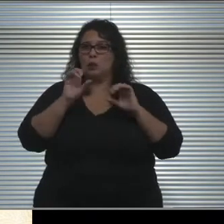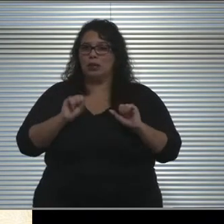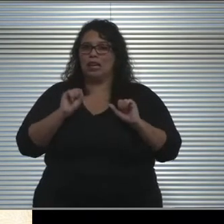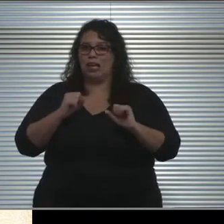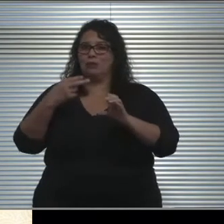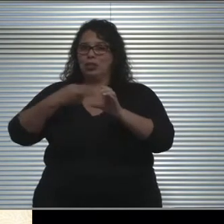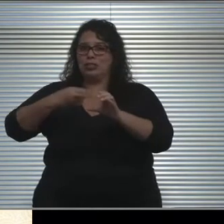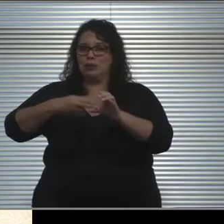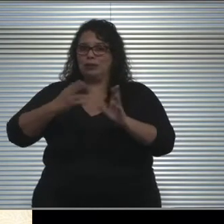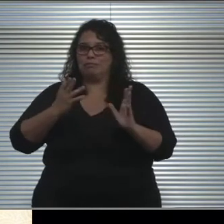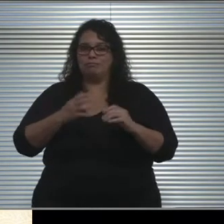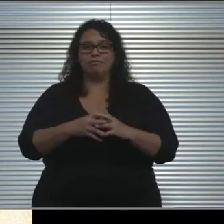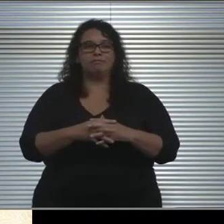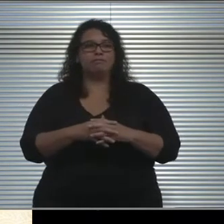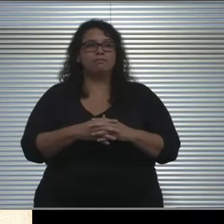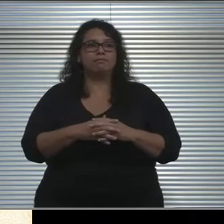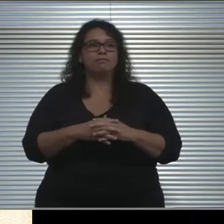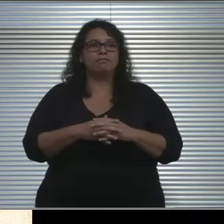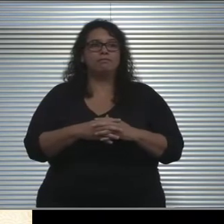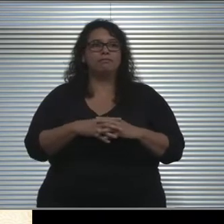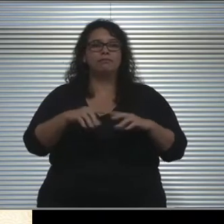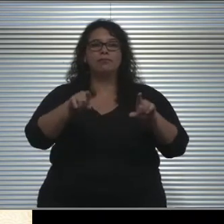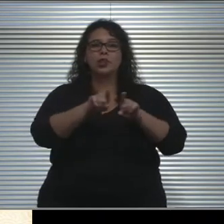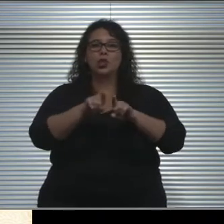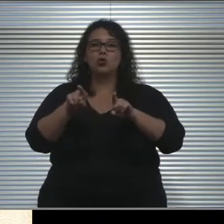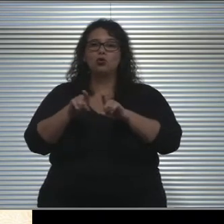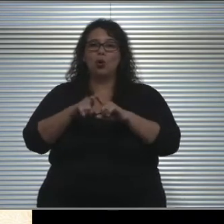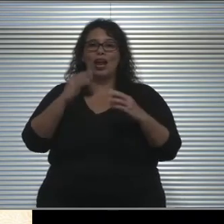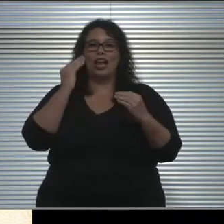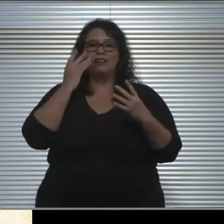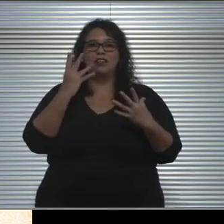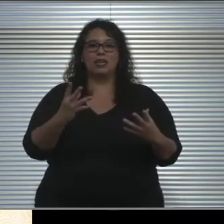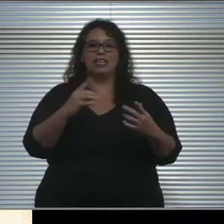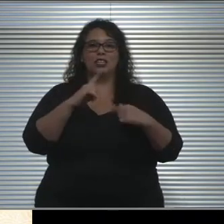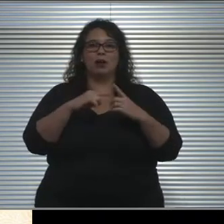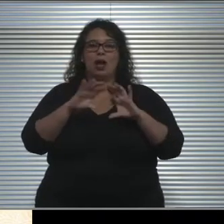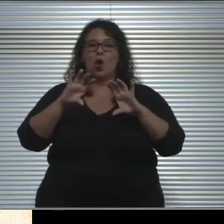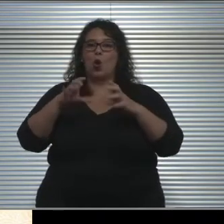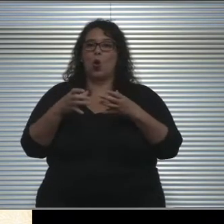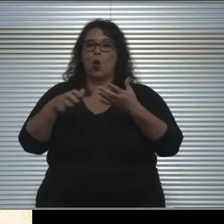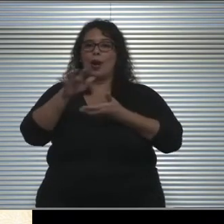Next slide please. Also there's information about cohort mixing.